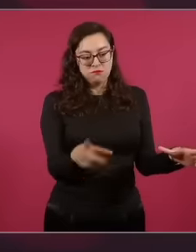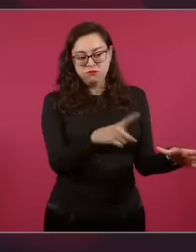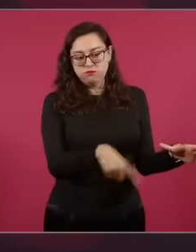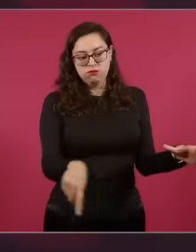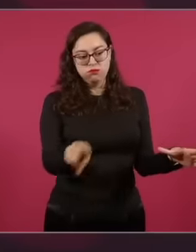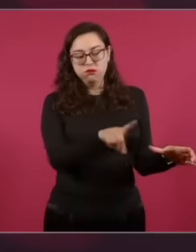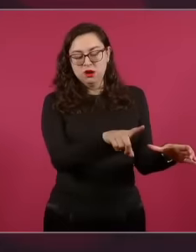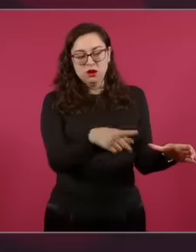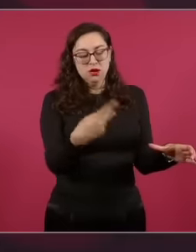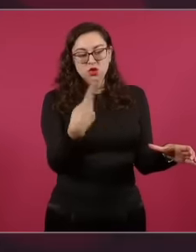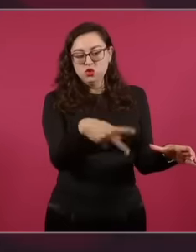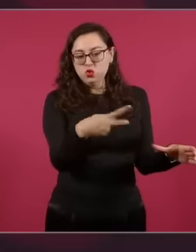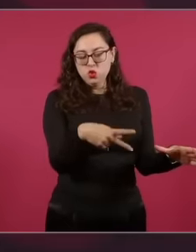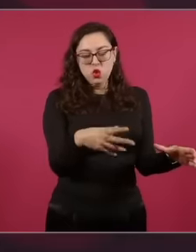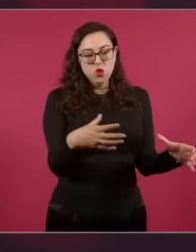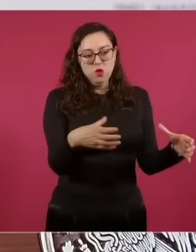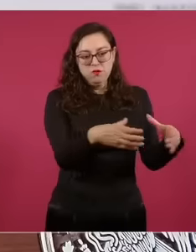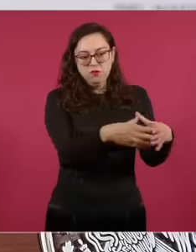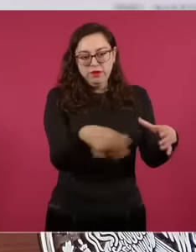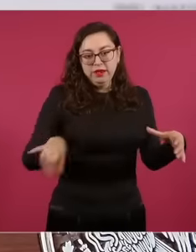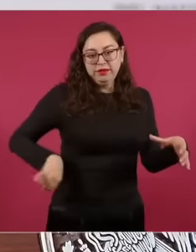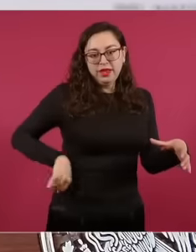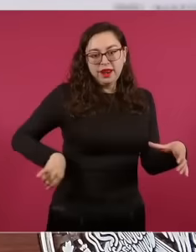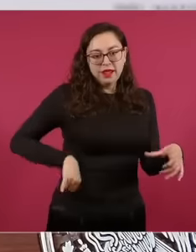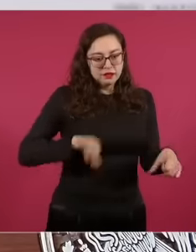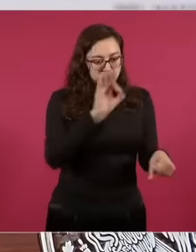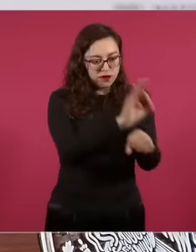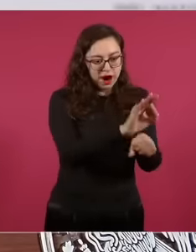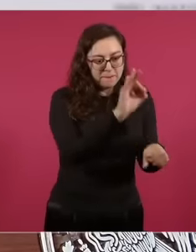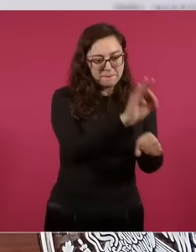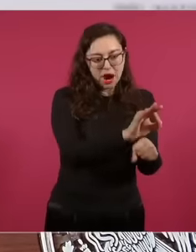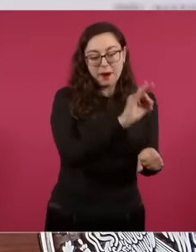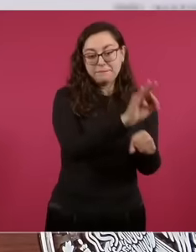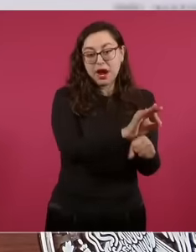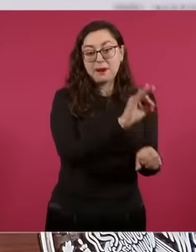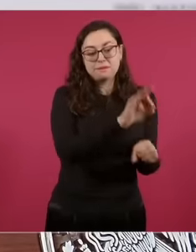interests, a policy of